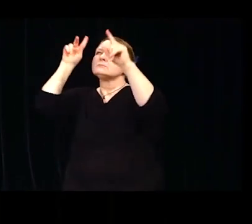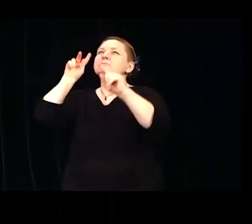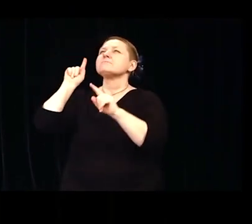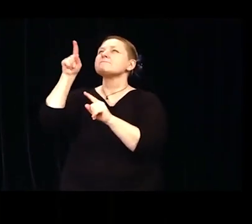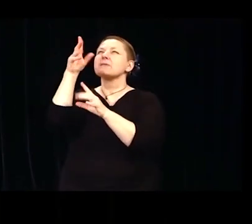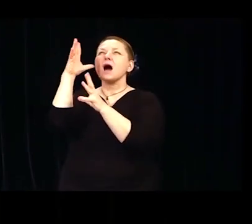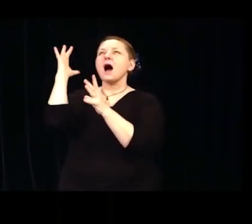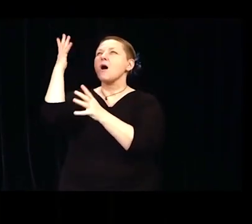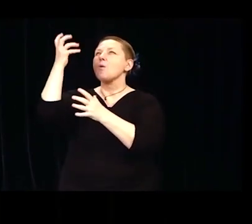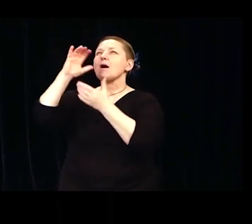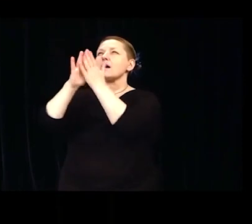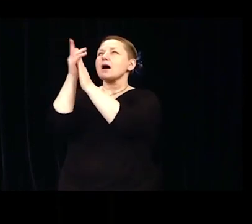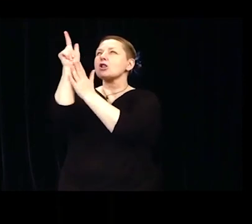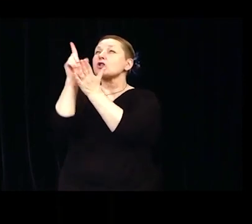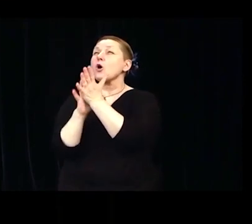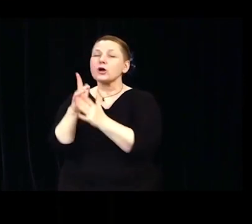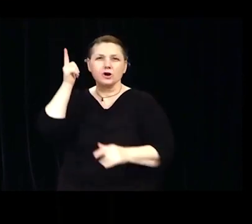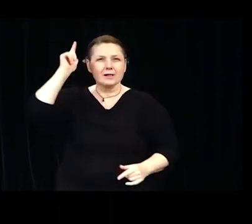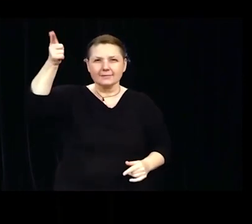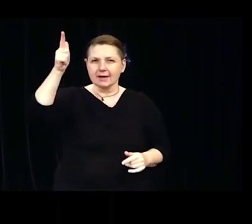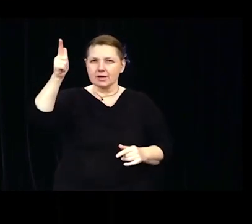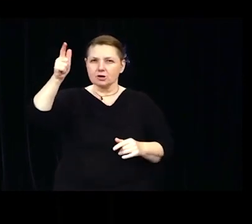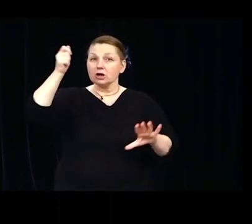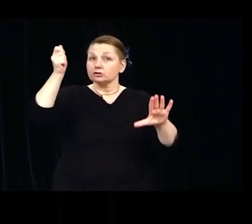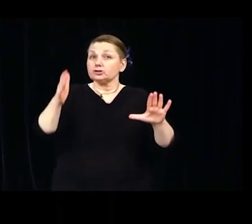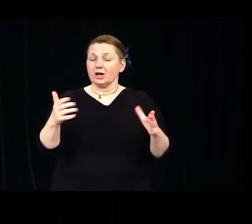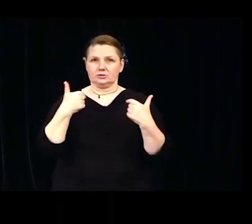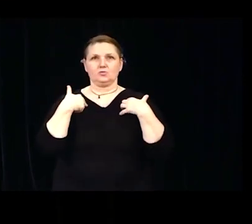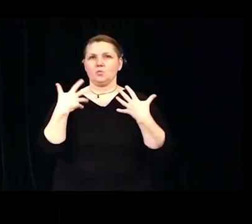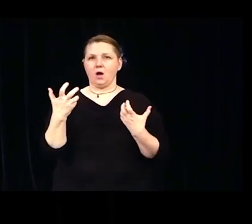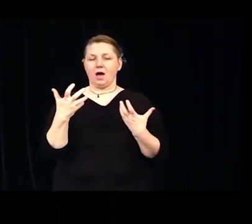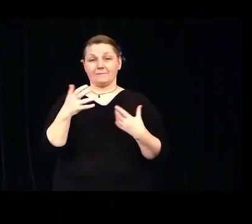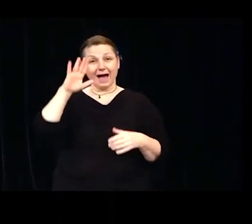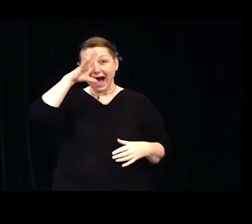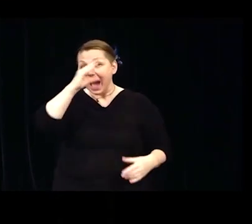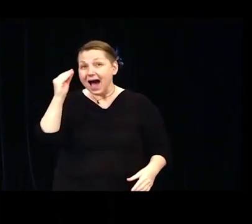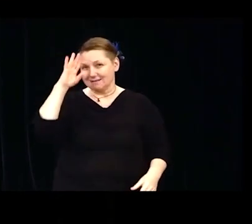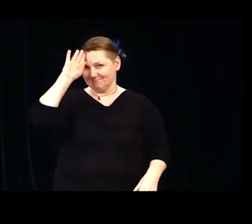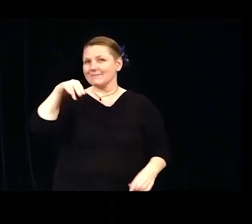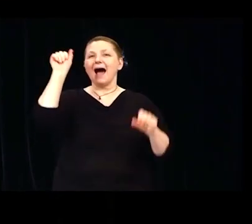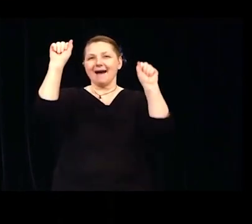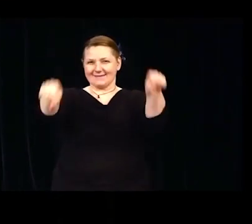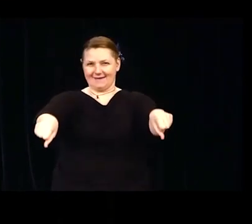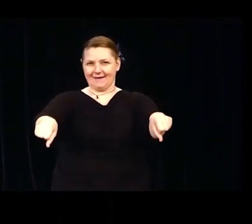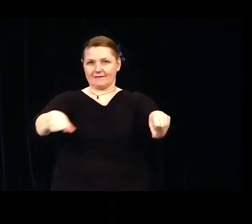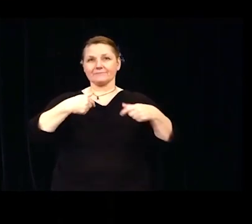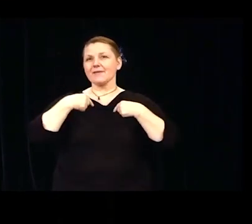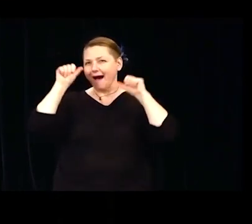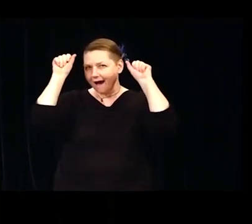and eventually a judge. I know I can do it. I can make it because HCC